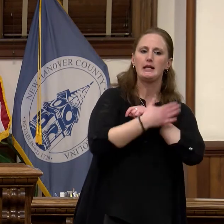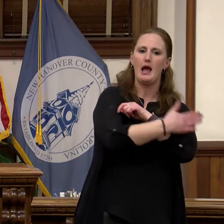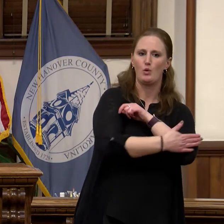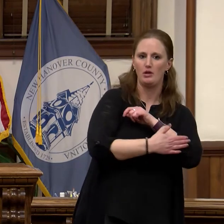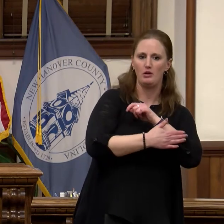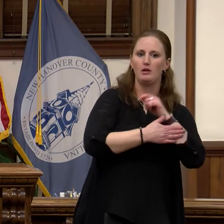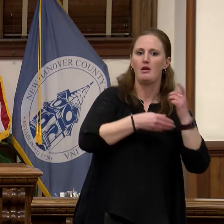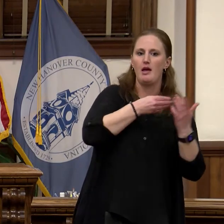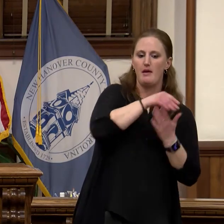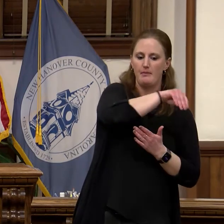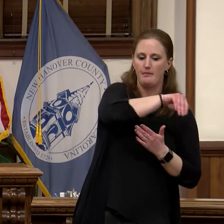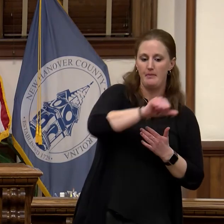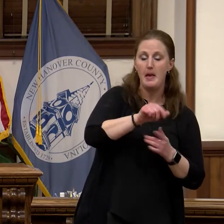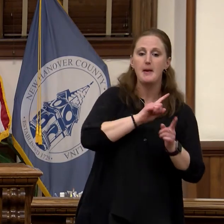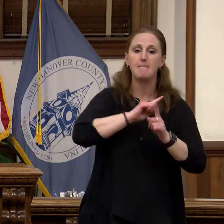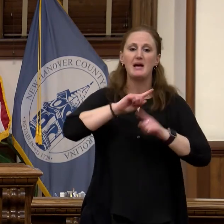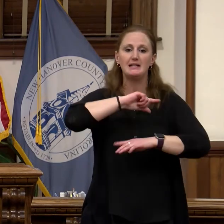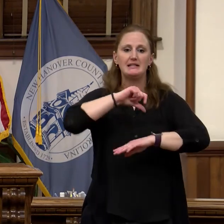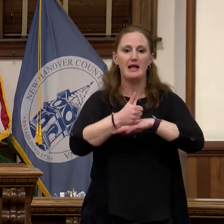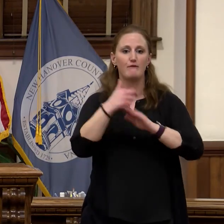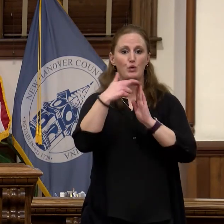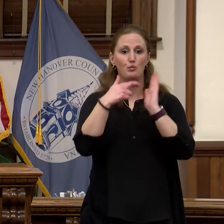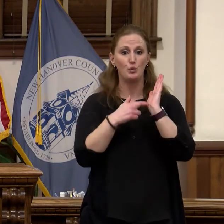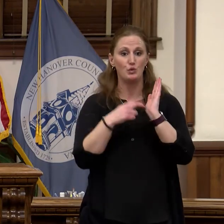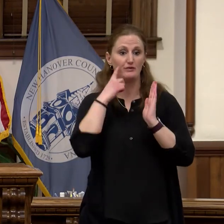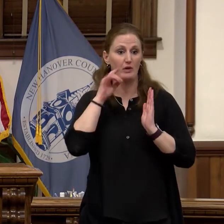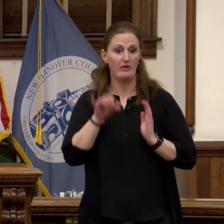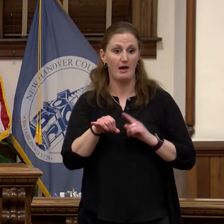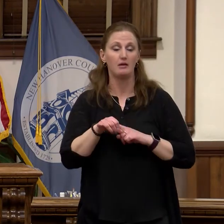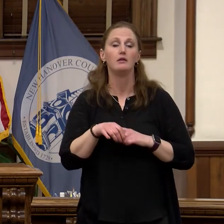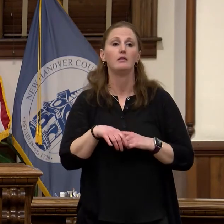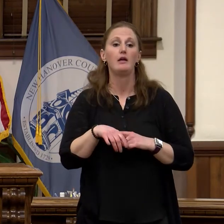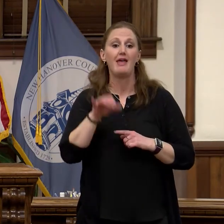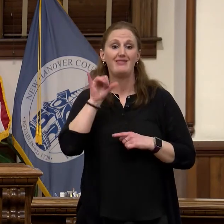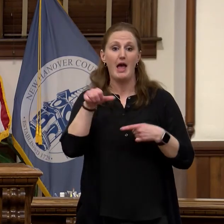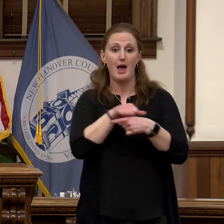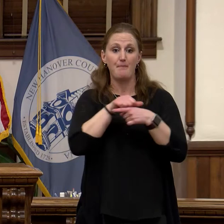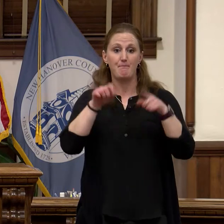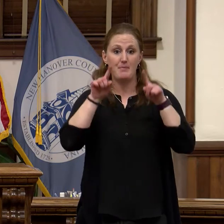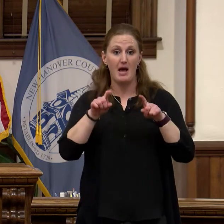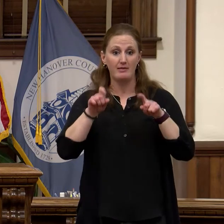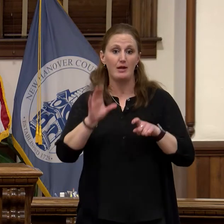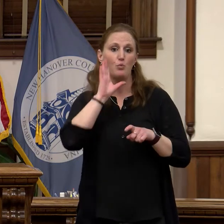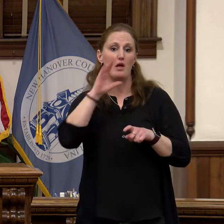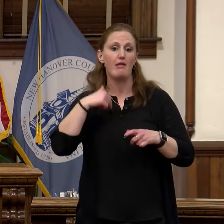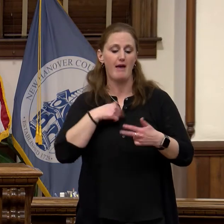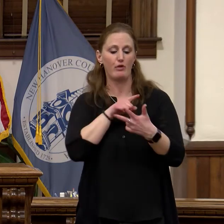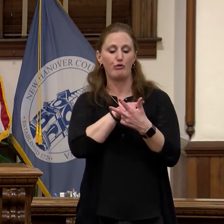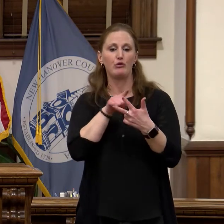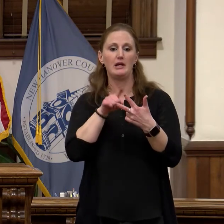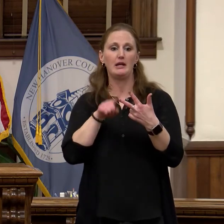county. For the pilot this fund will be focused on three key priorities, opioid